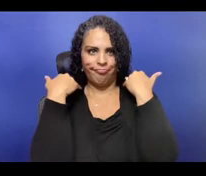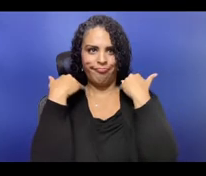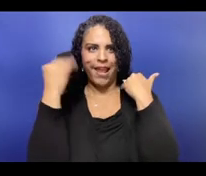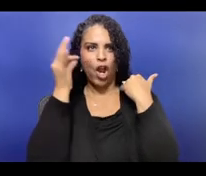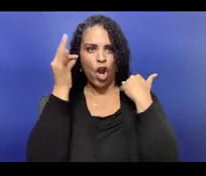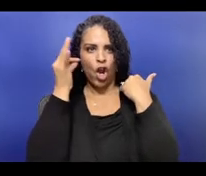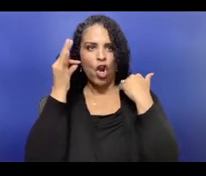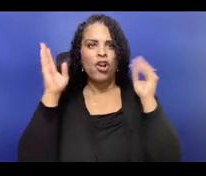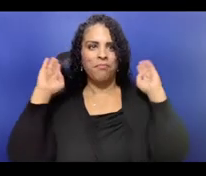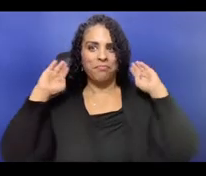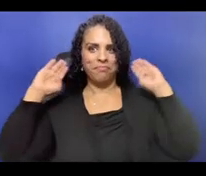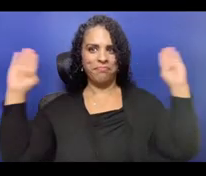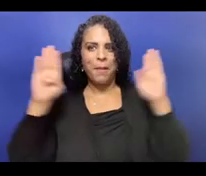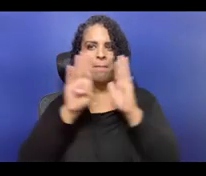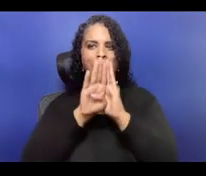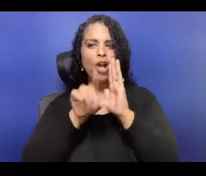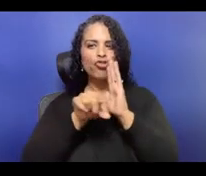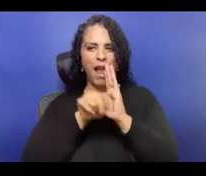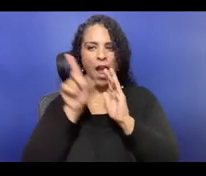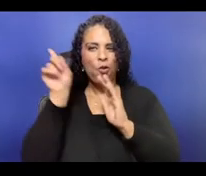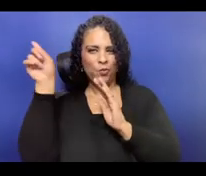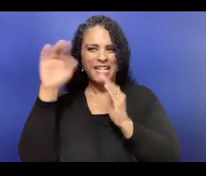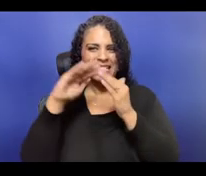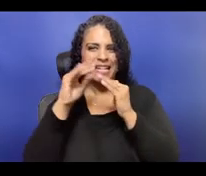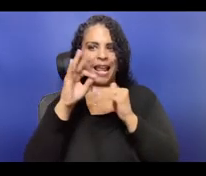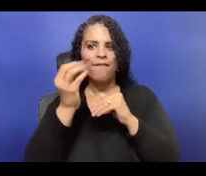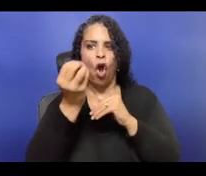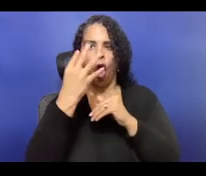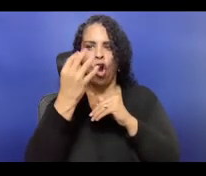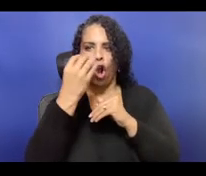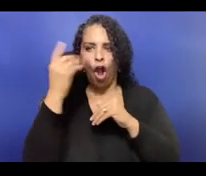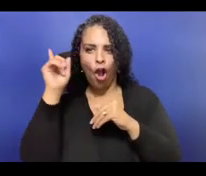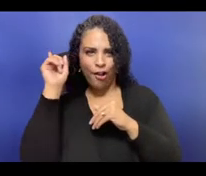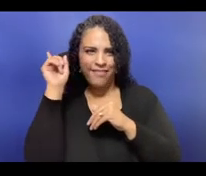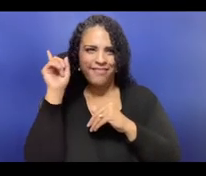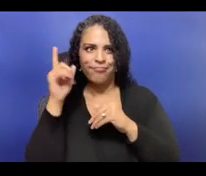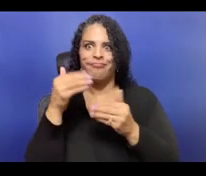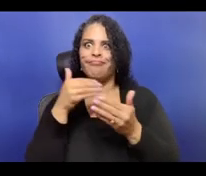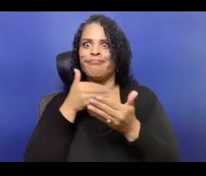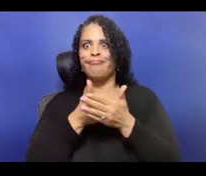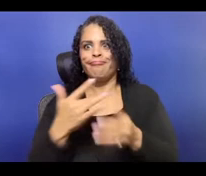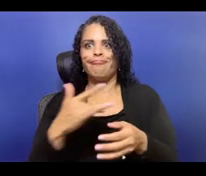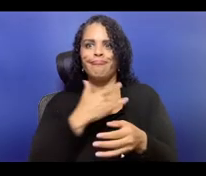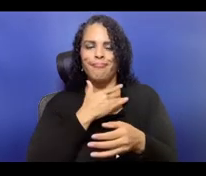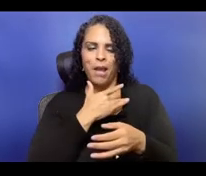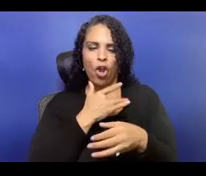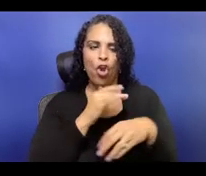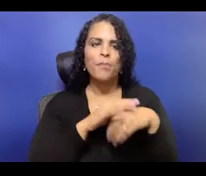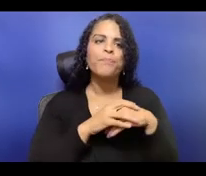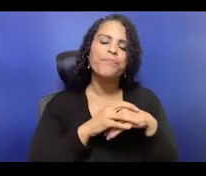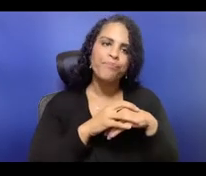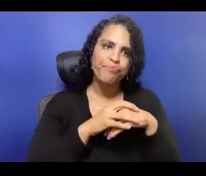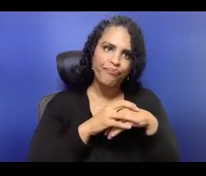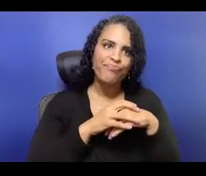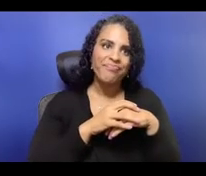and budgeting that considers, as you said, time and care for the human beings